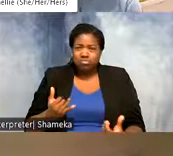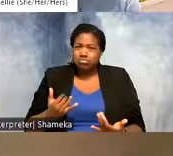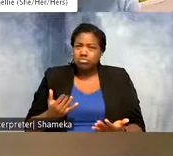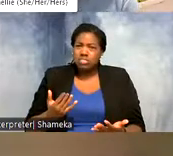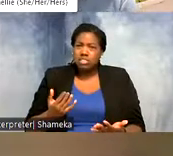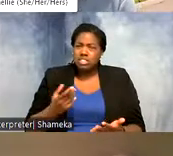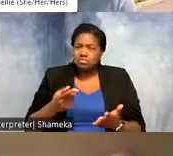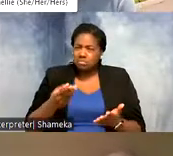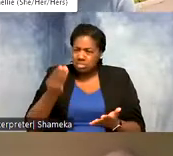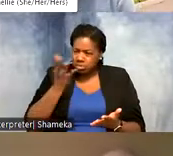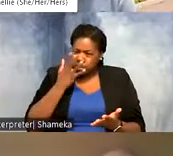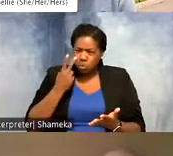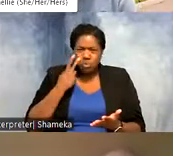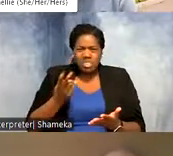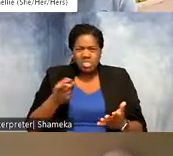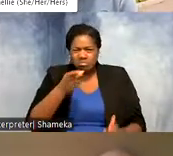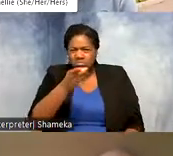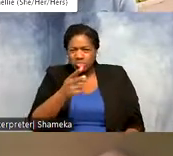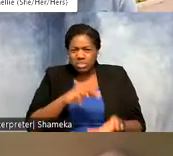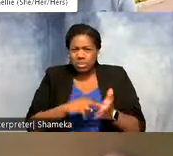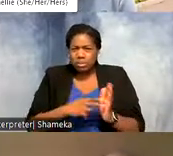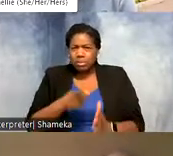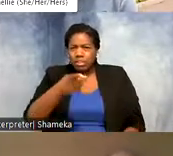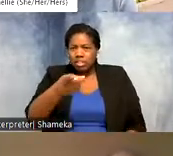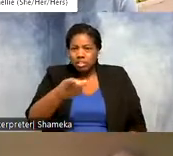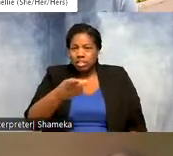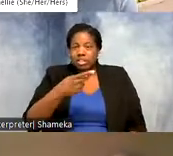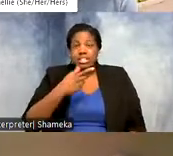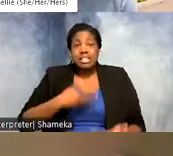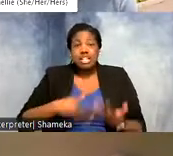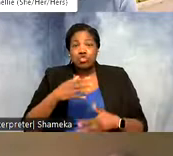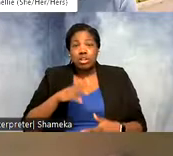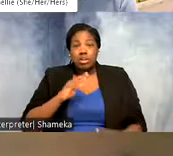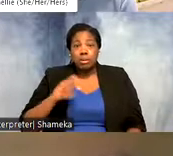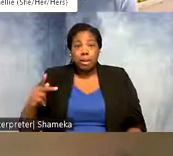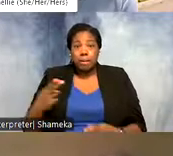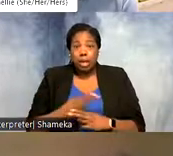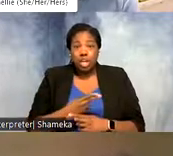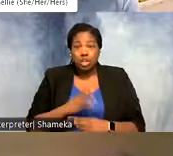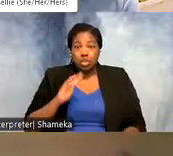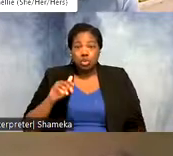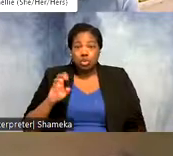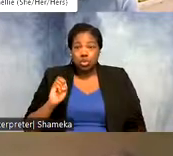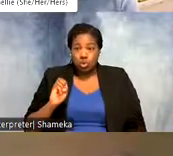seeing here. >>Allie: yeah so this is an interactive map that I use code to build and this is